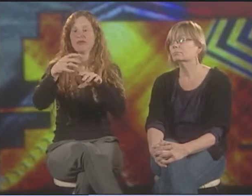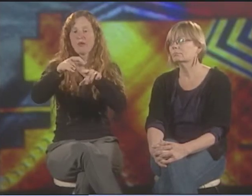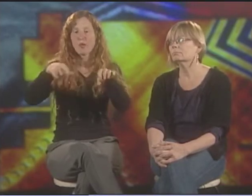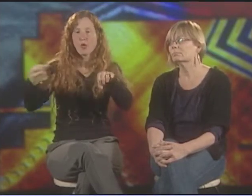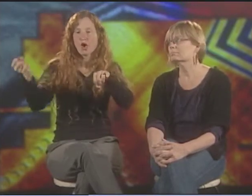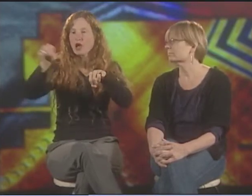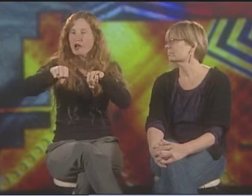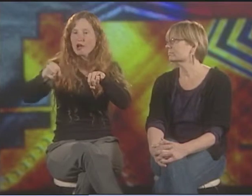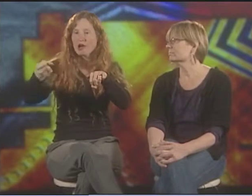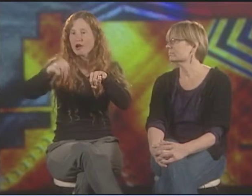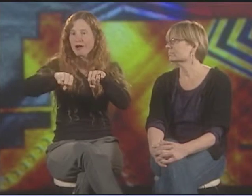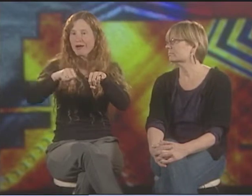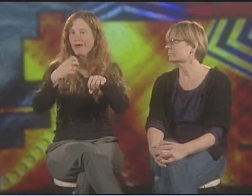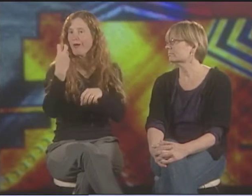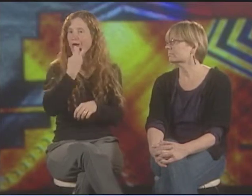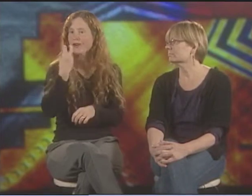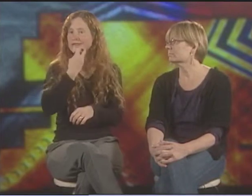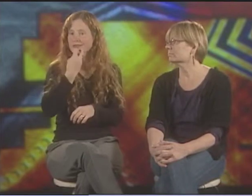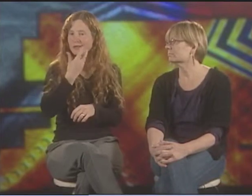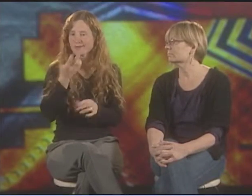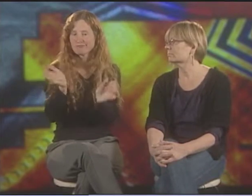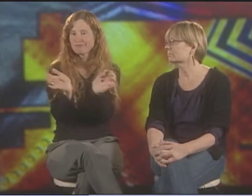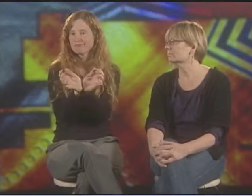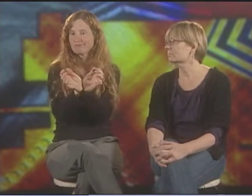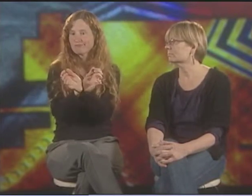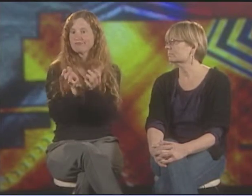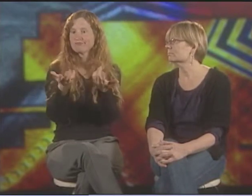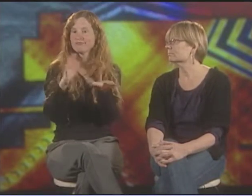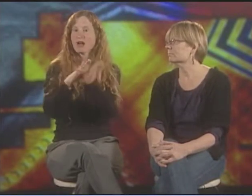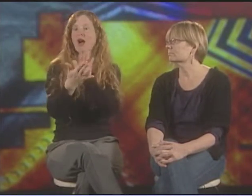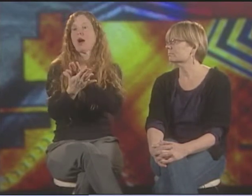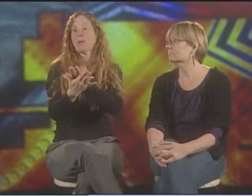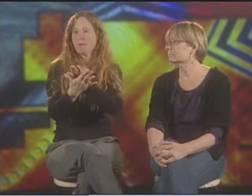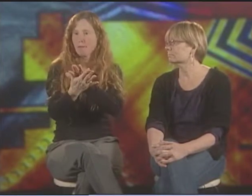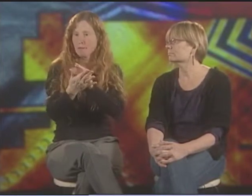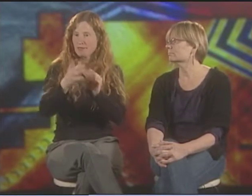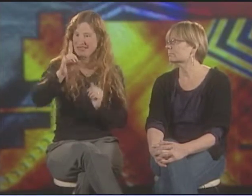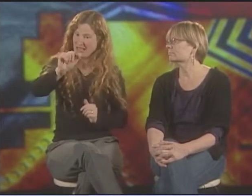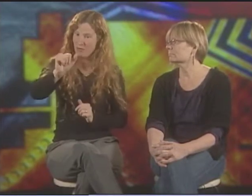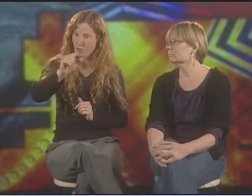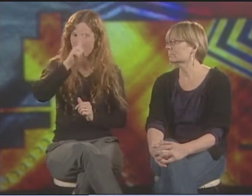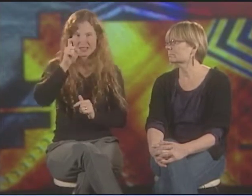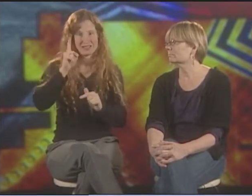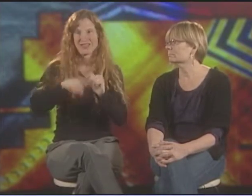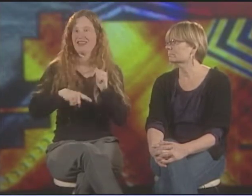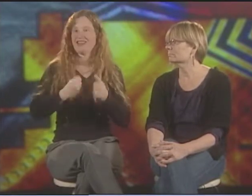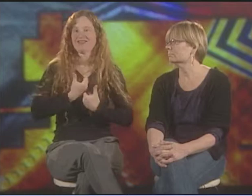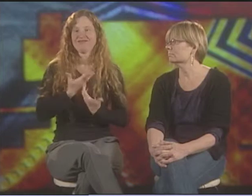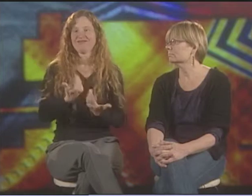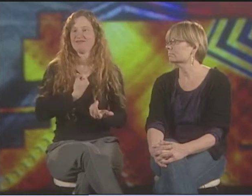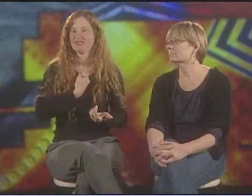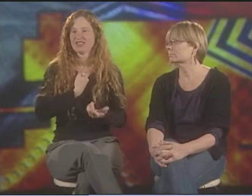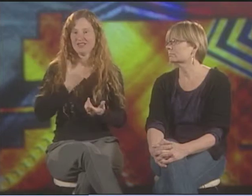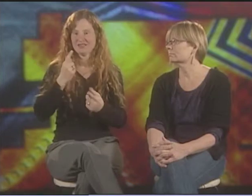LOT OF DEAF PEOPLE, WHEN THEY SAW THAT IDENTIFIED WITH IT RIGHT AWAY BECAUSE OF THE IDEA OF HAVING THEIR HANDS SLAPPED WITH RULERS DURING SPEECH THERAPY ALL THE TIME.